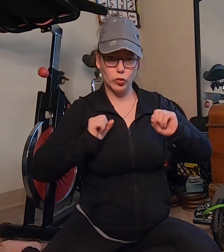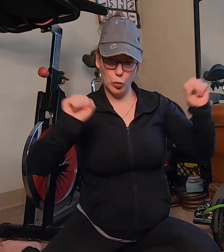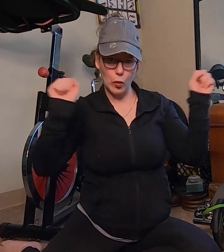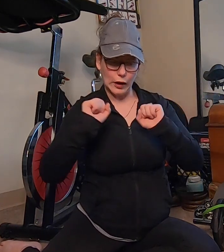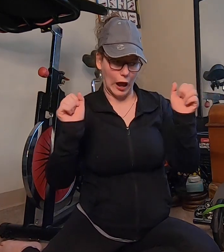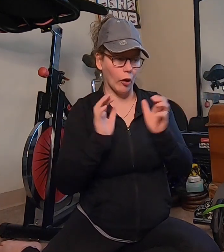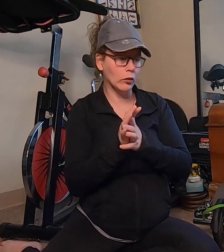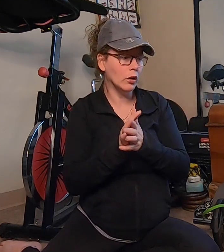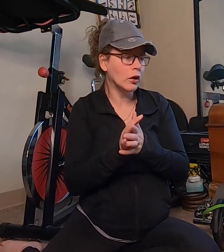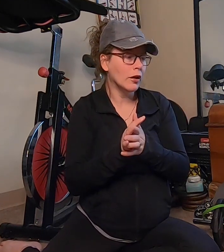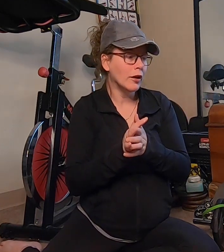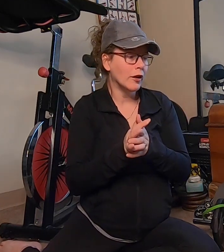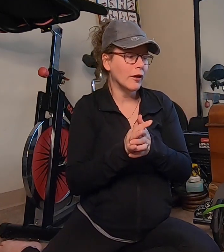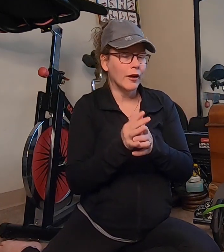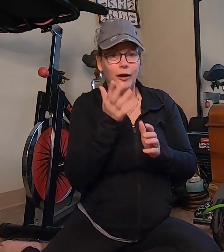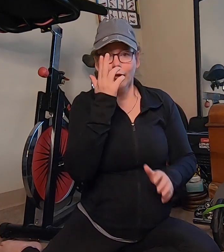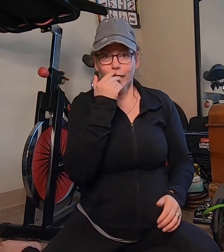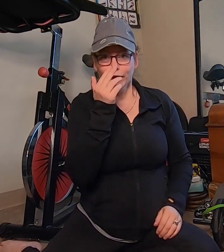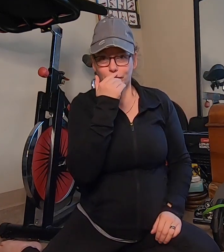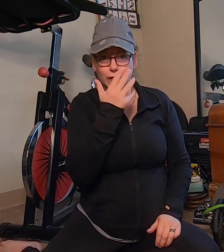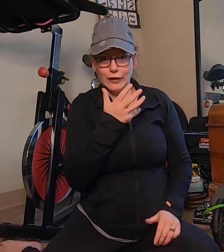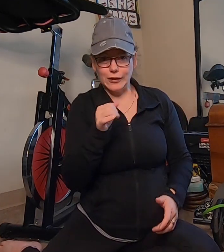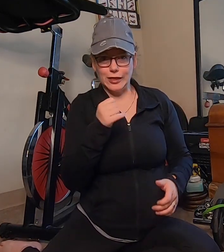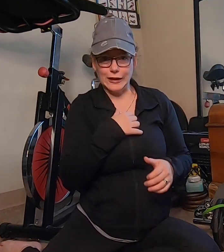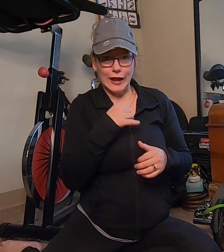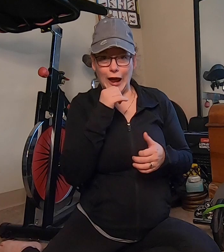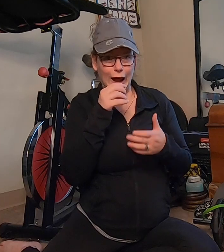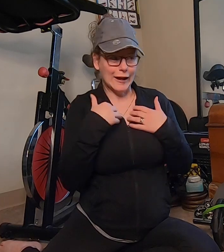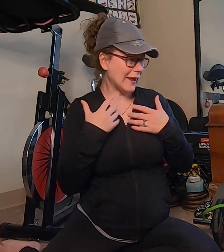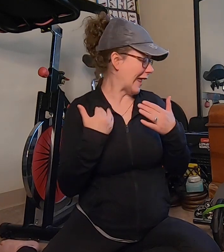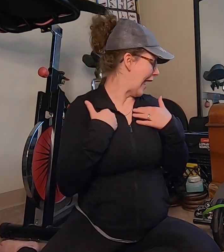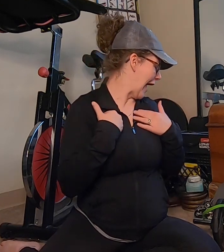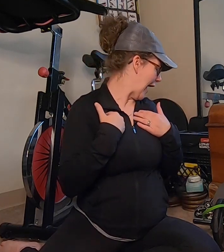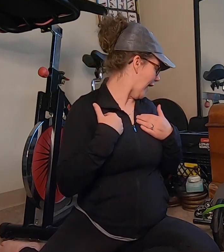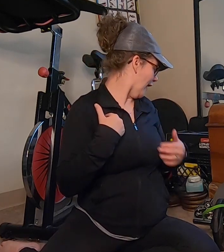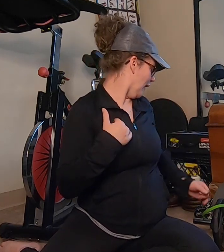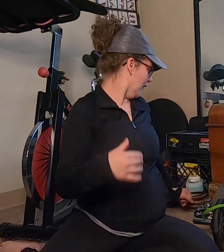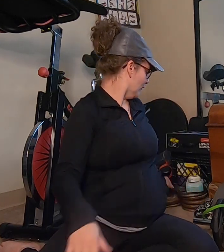to work out funny thing is I didn't have